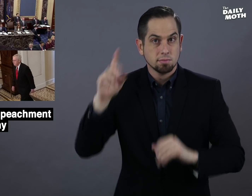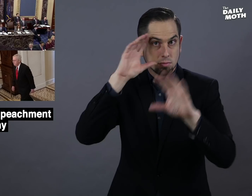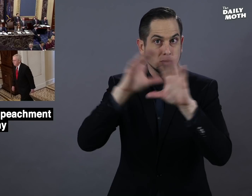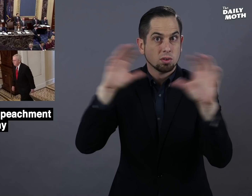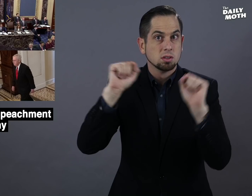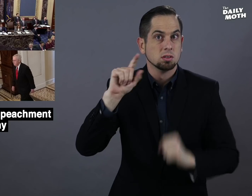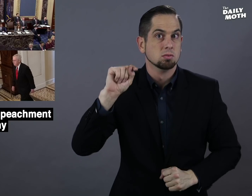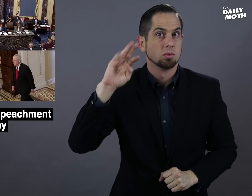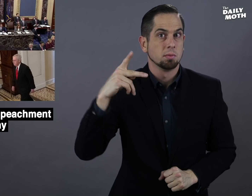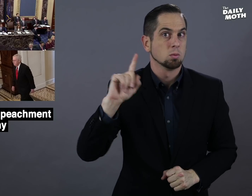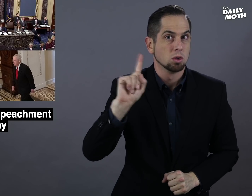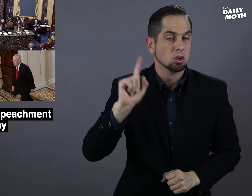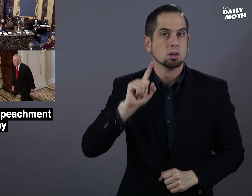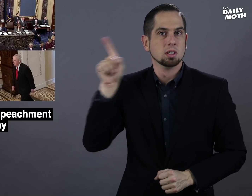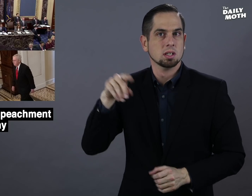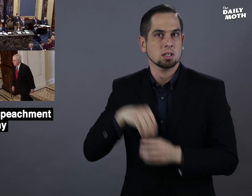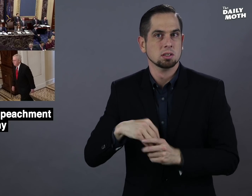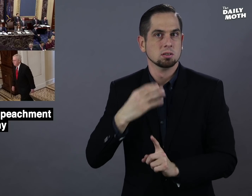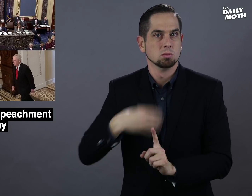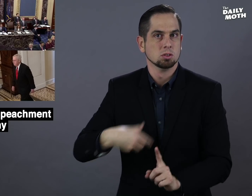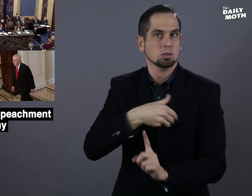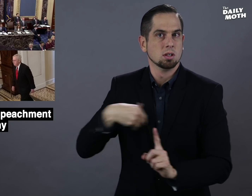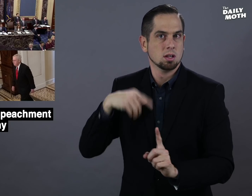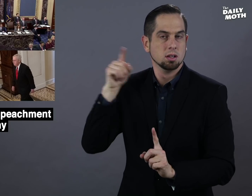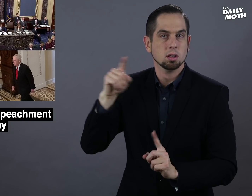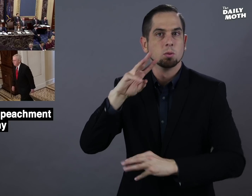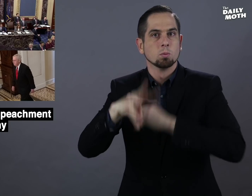President Trump is in Switzerland at